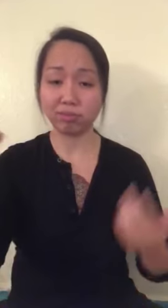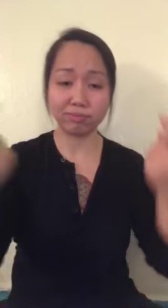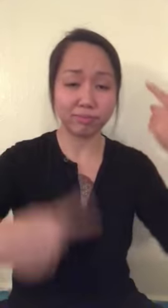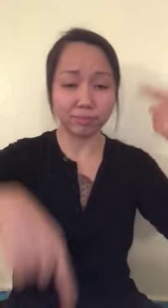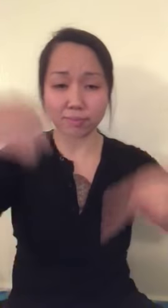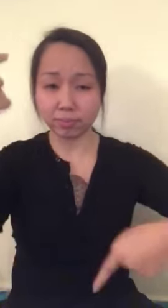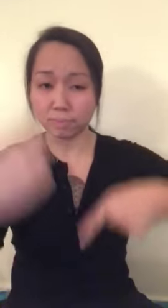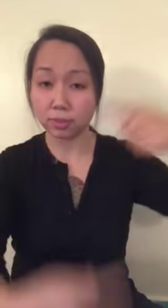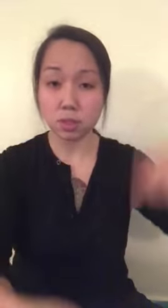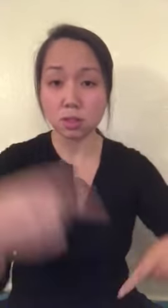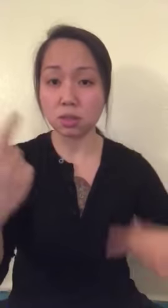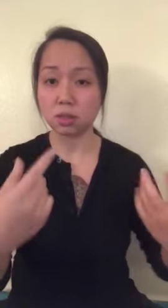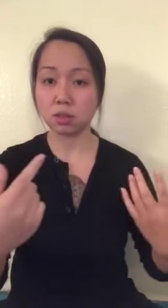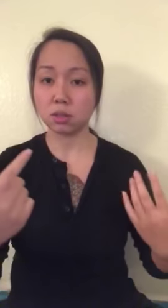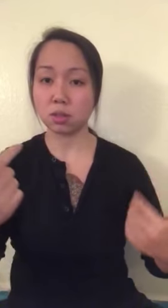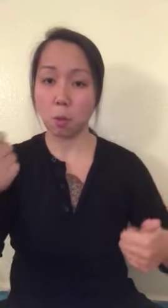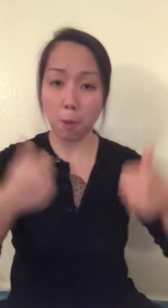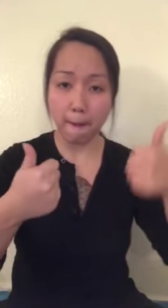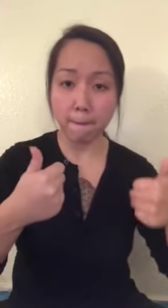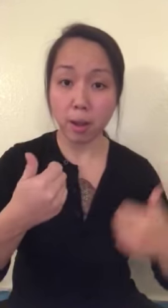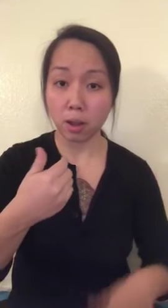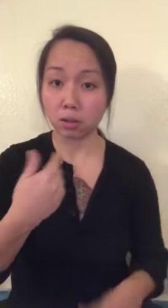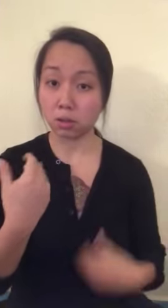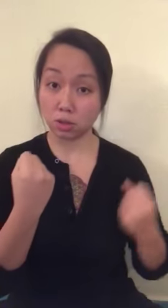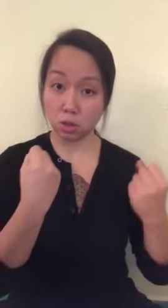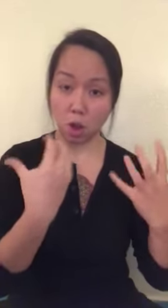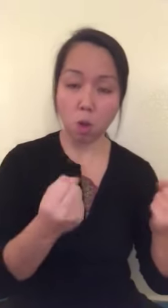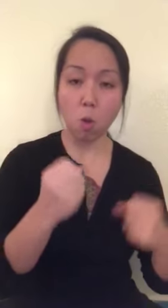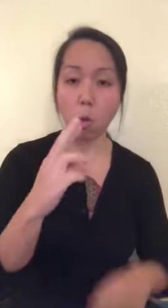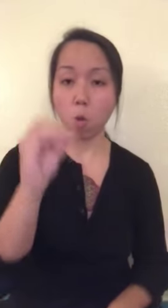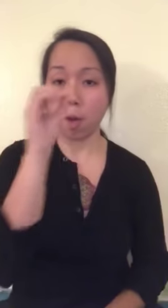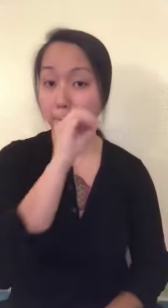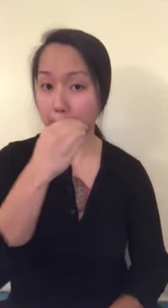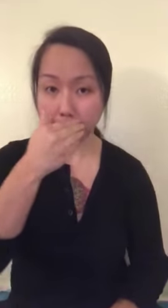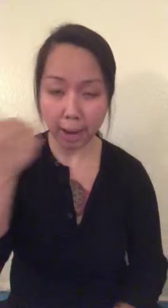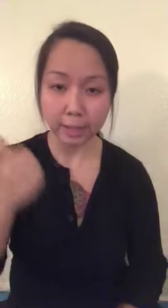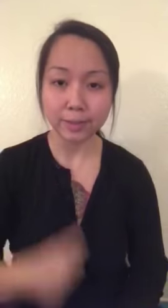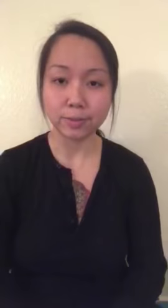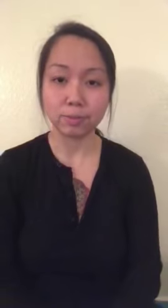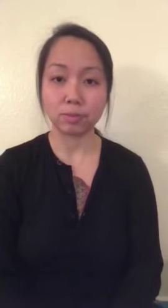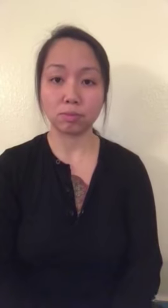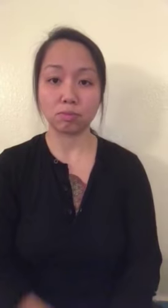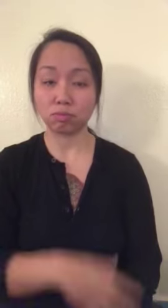Everyone debated on whether sign language or oralism was superior.